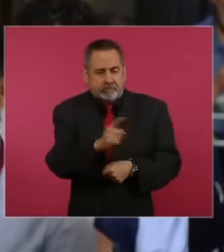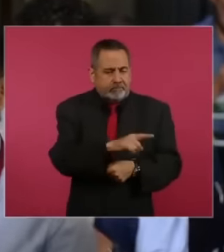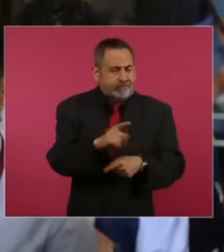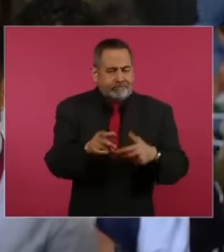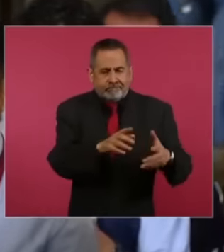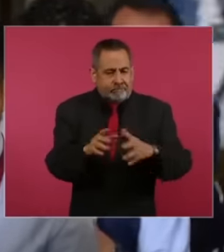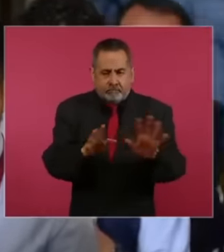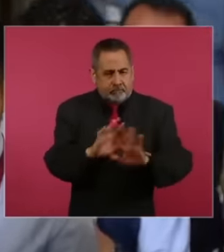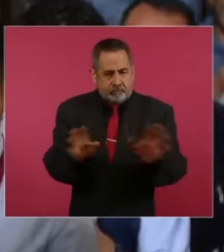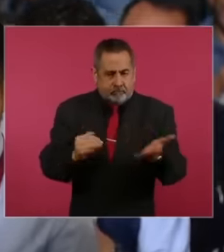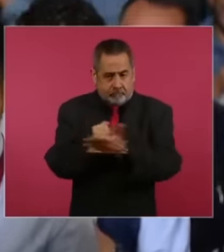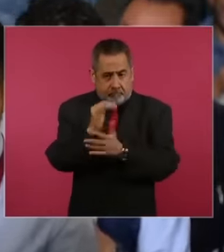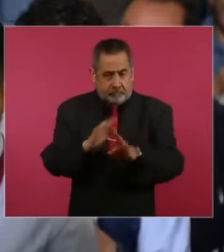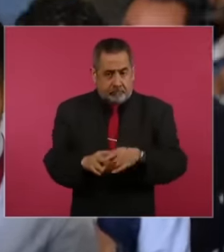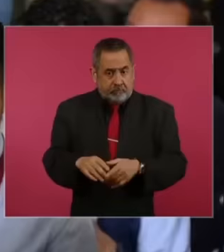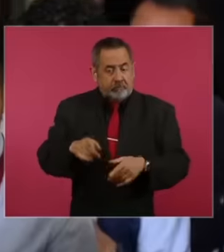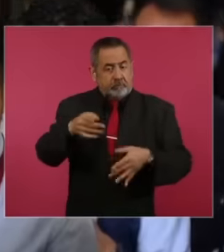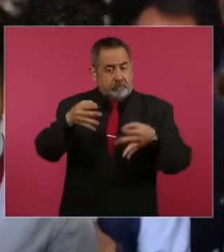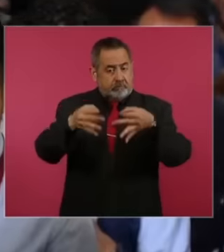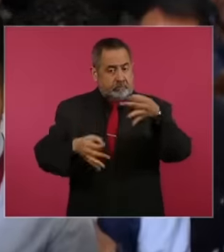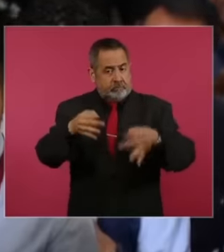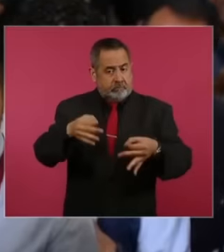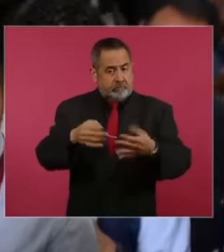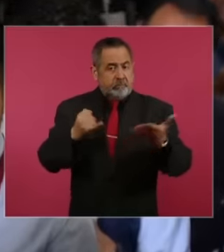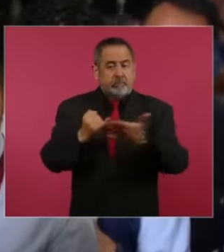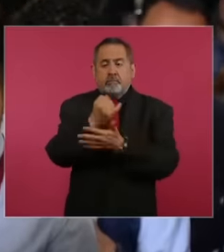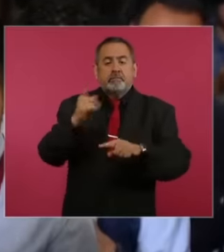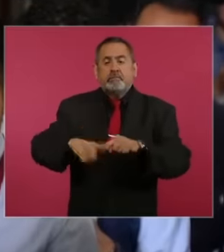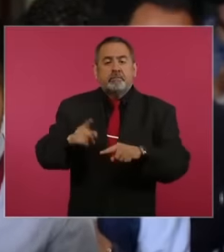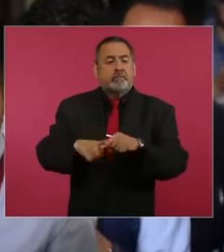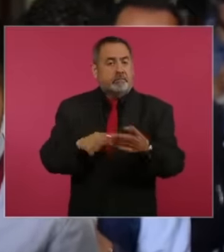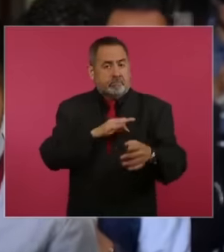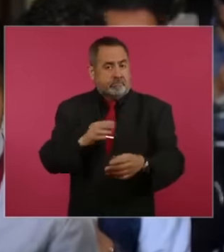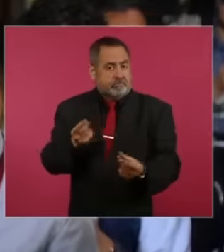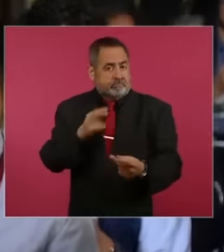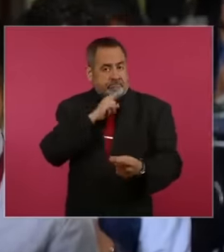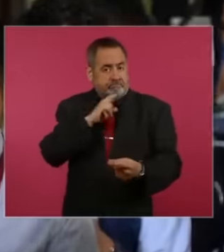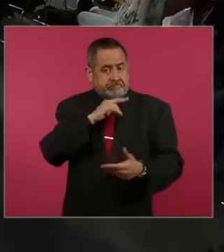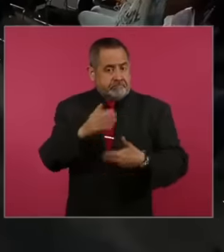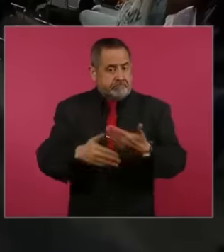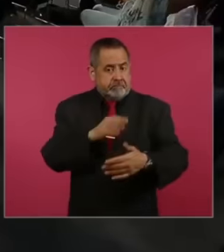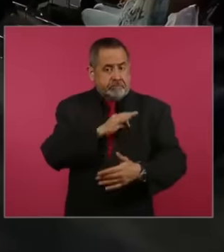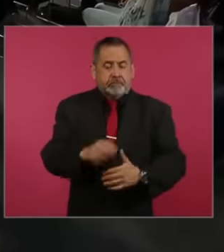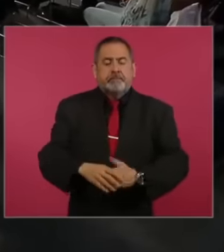to resolve it, not them, not it. Not the court, this could speed up the process Ricardo, the legal process